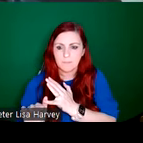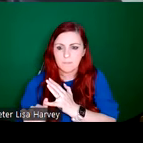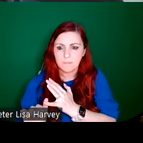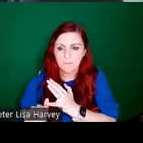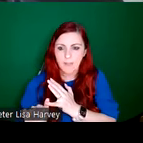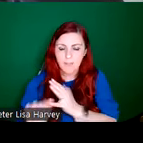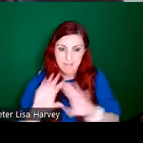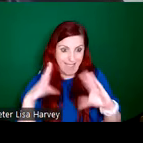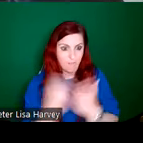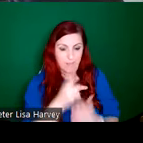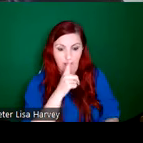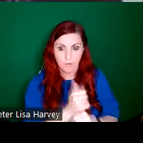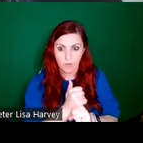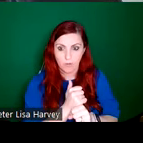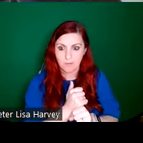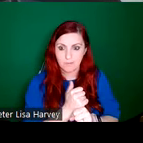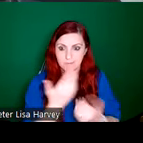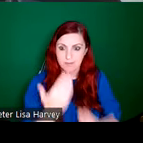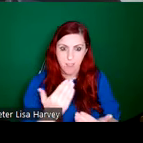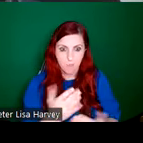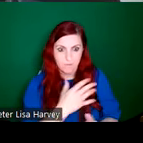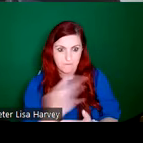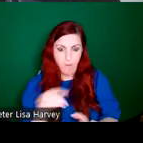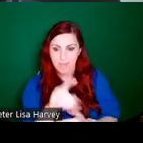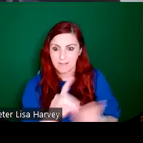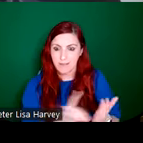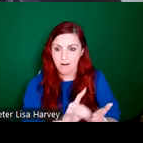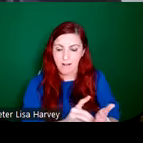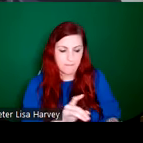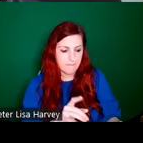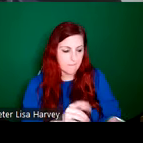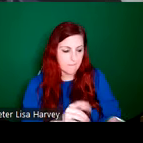discussed or most of the material I've discussed today in terms of the